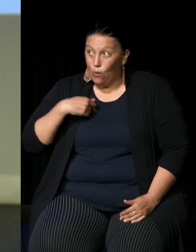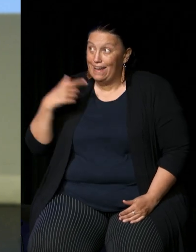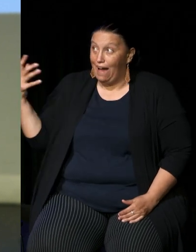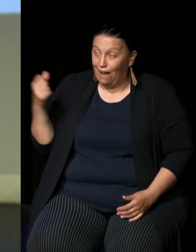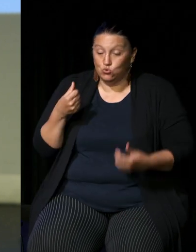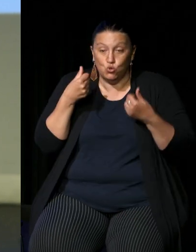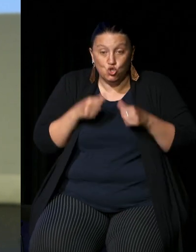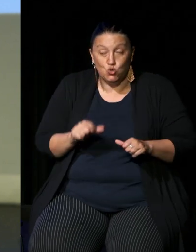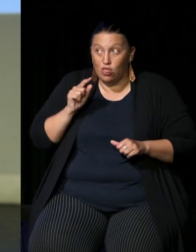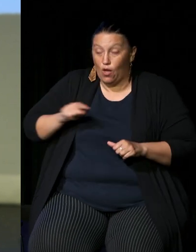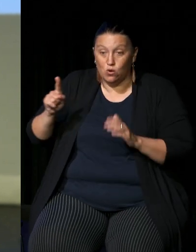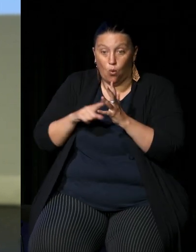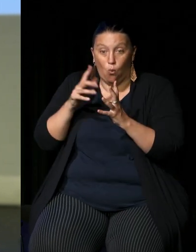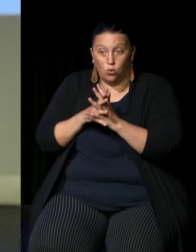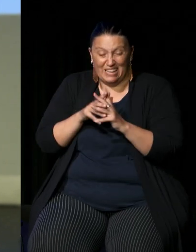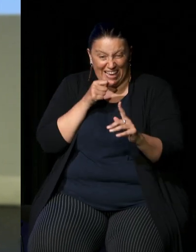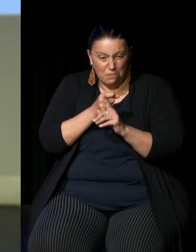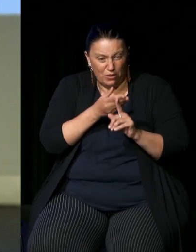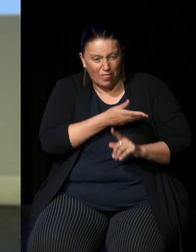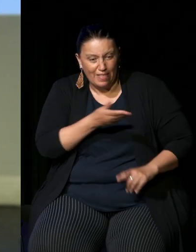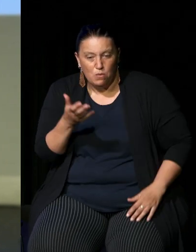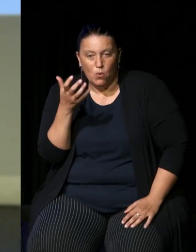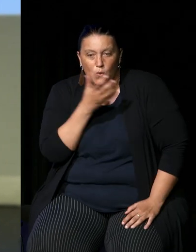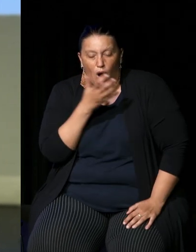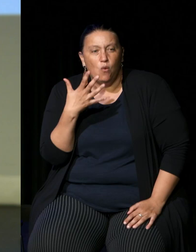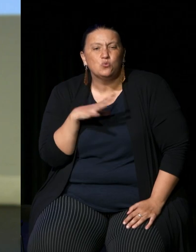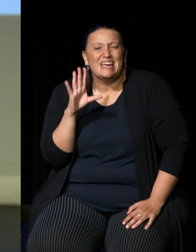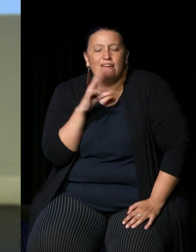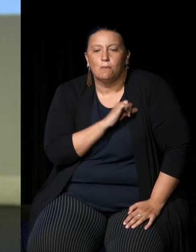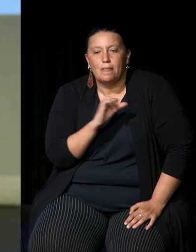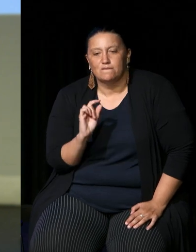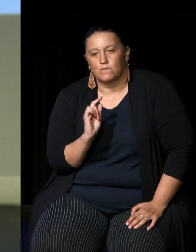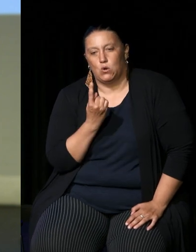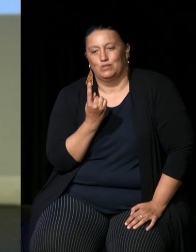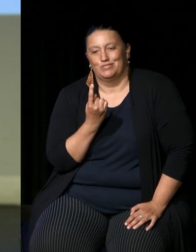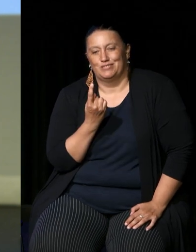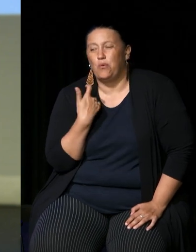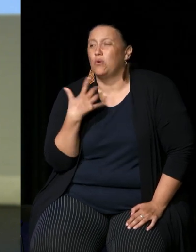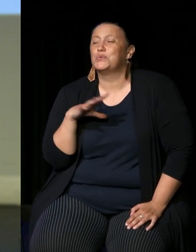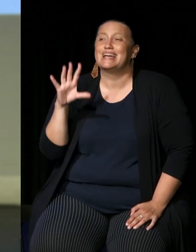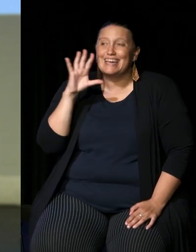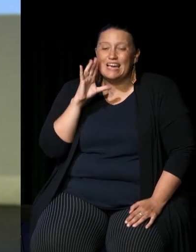on First Nations people directly from a voice would be enormously important to us